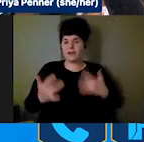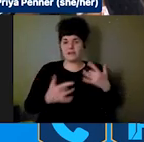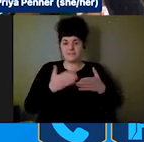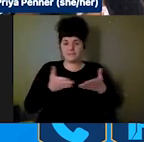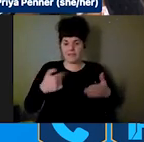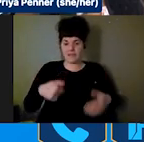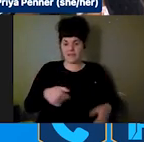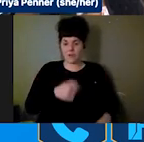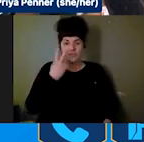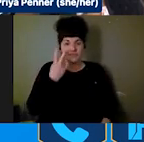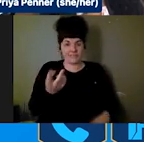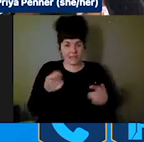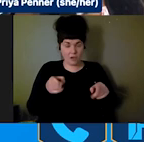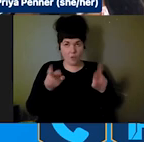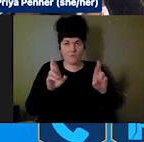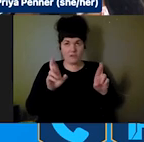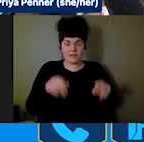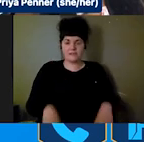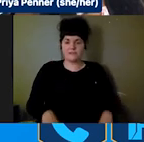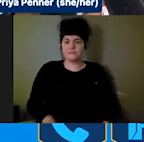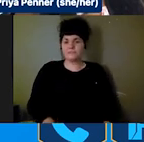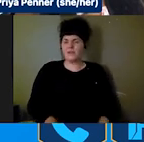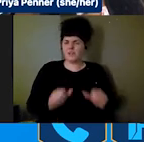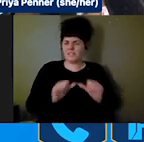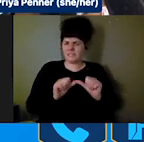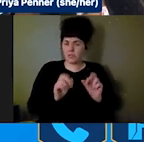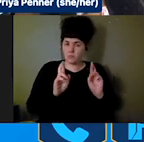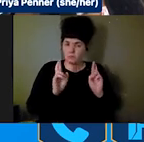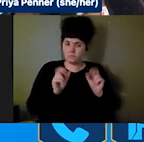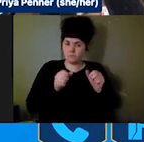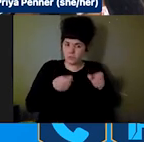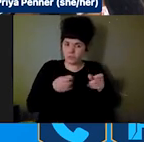continuing to push within our advocacy efforts seeing REAADI